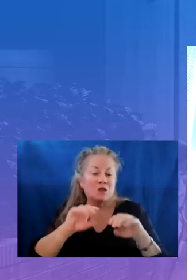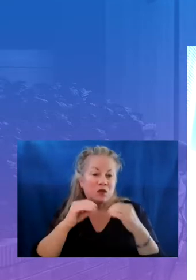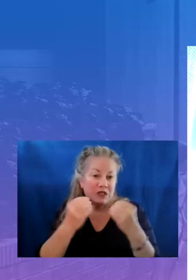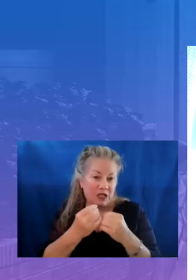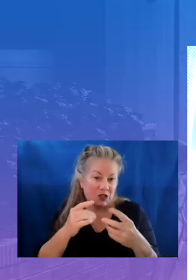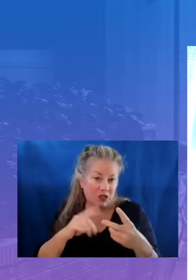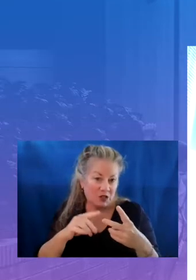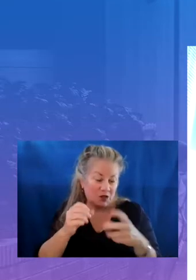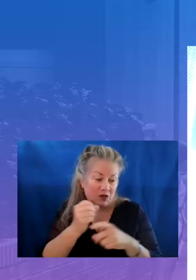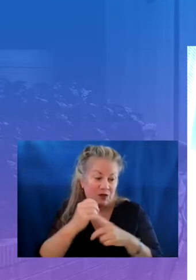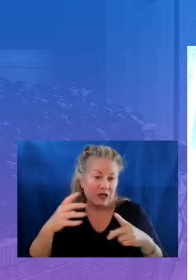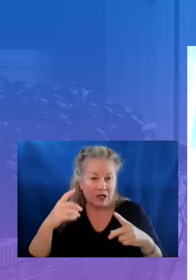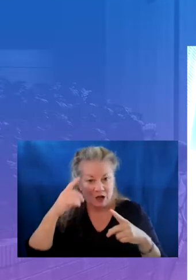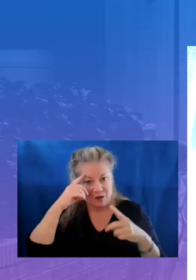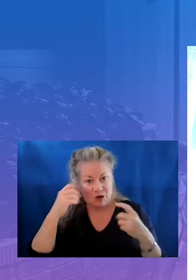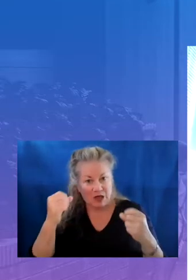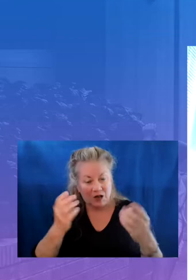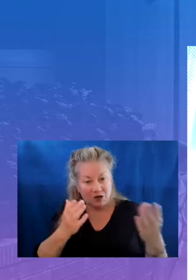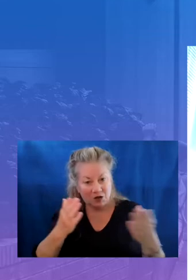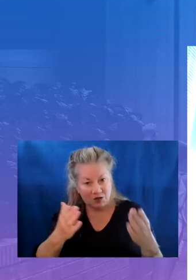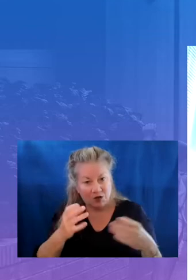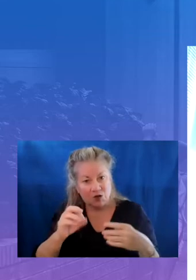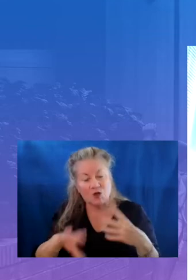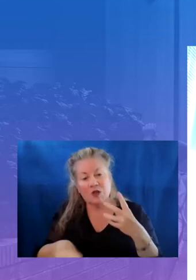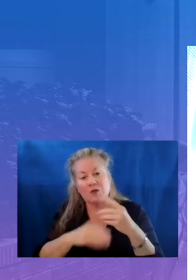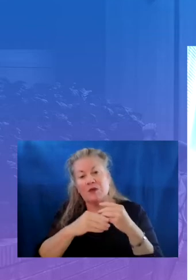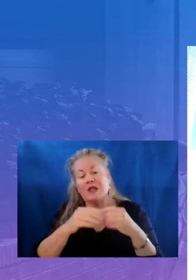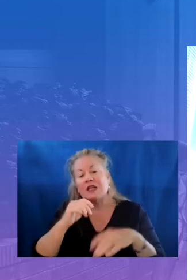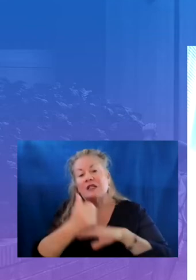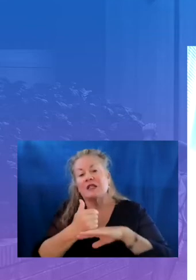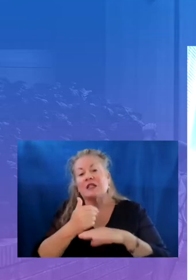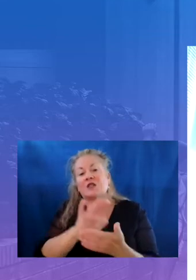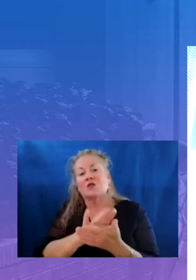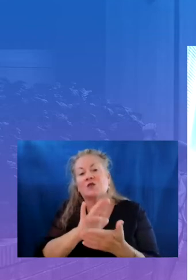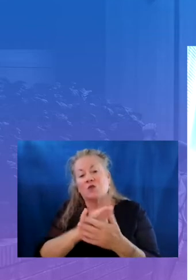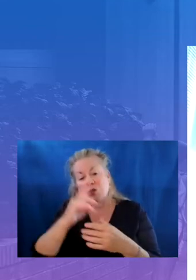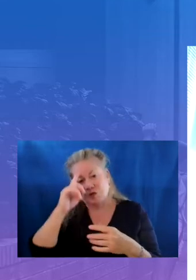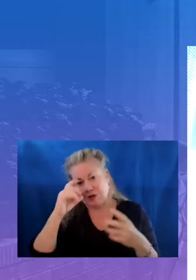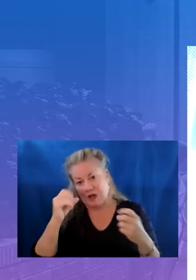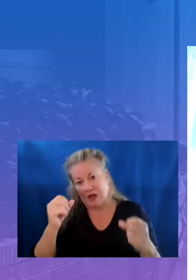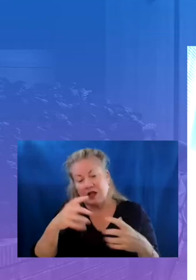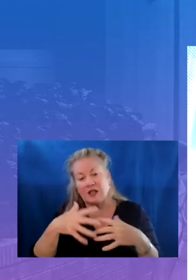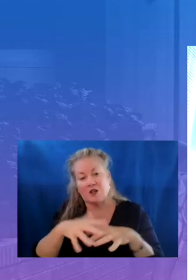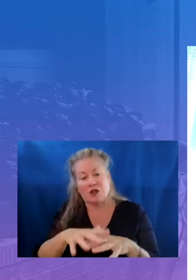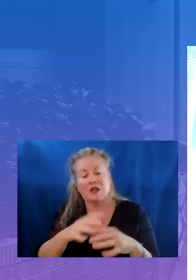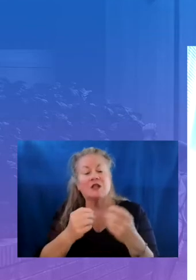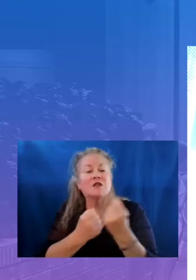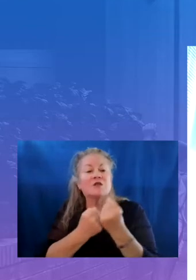health services or to supplement existing school mental health and integrated support staff second